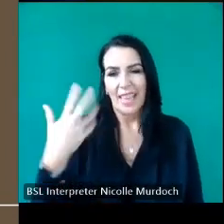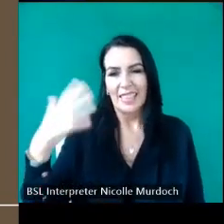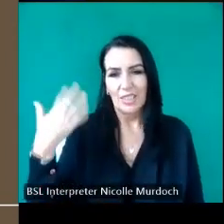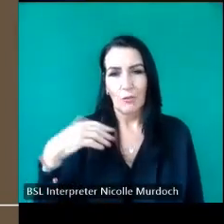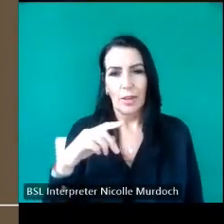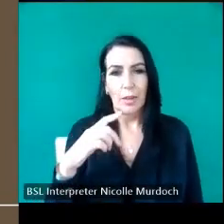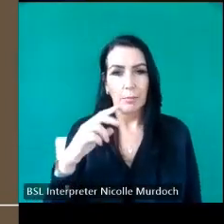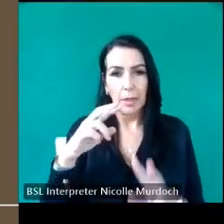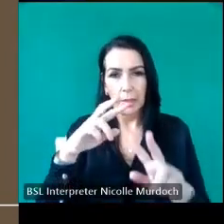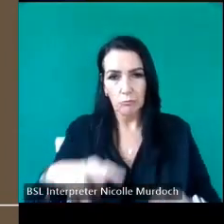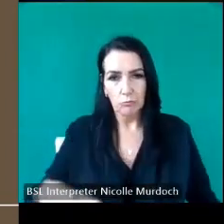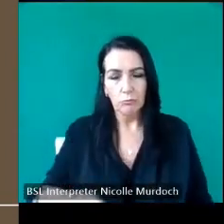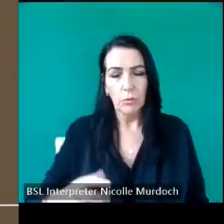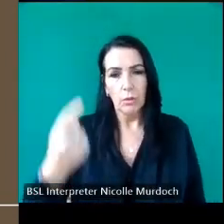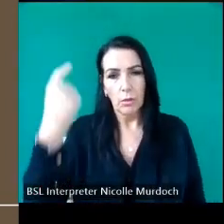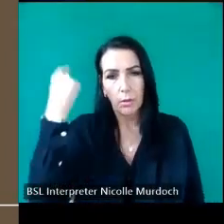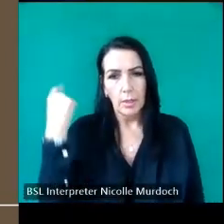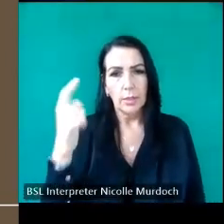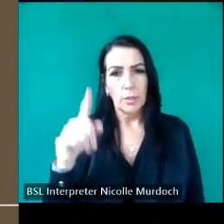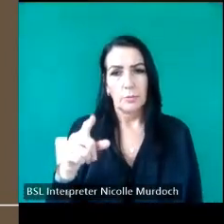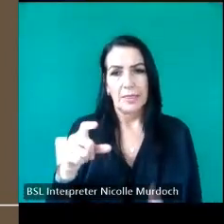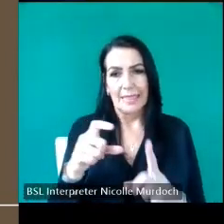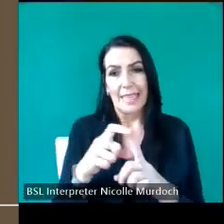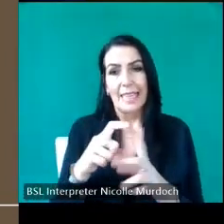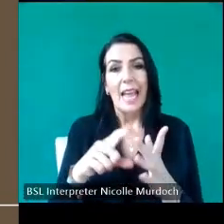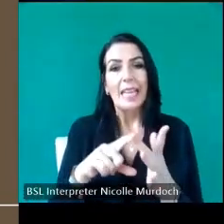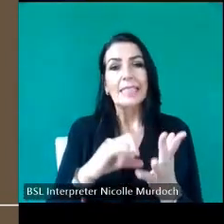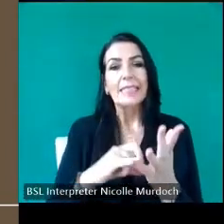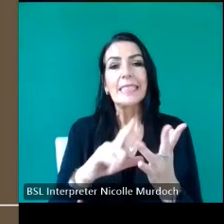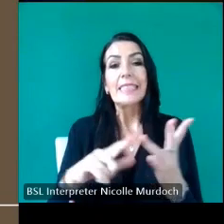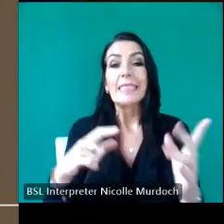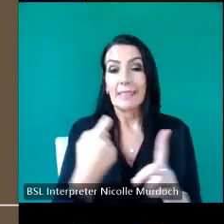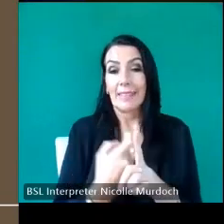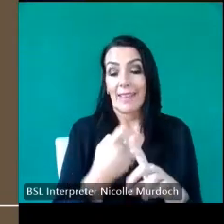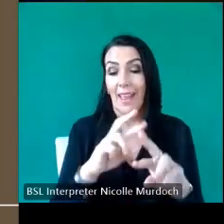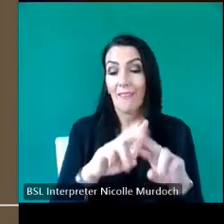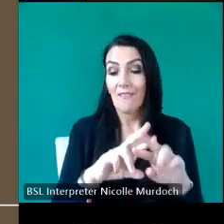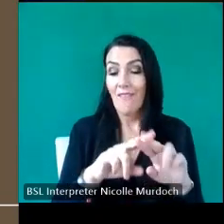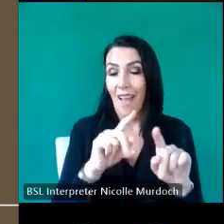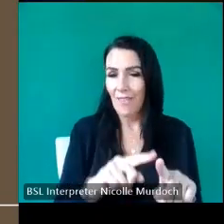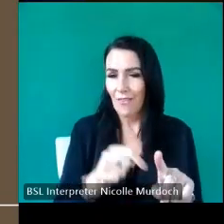back to a little place called disip in F she knows that in the past most folk were involved in their